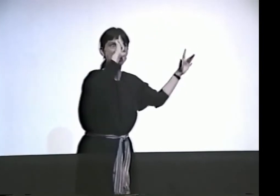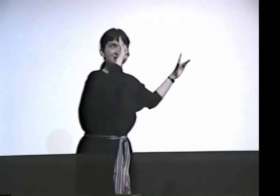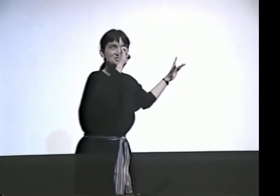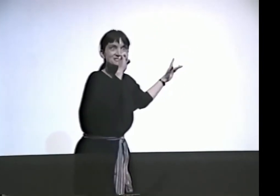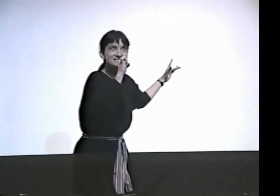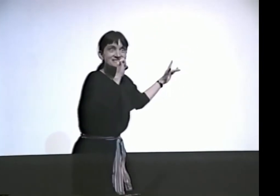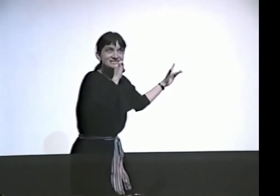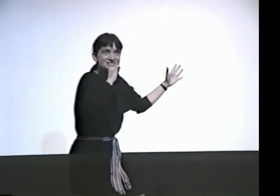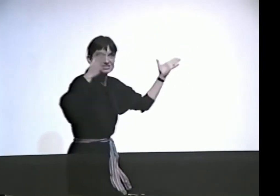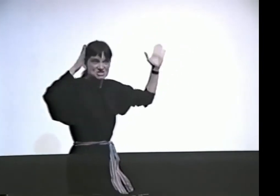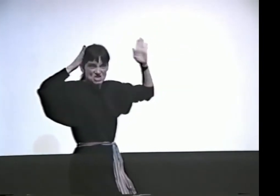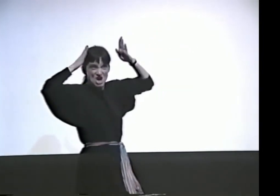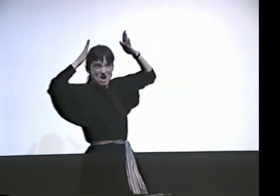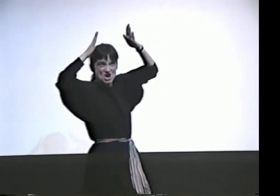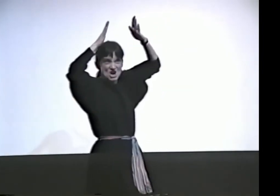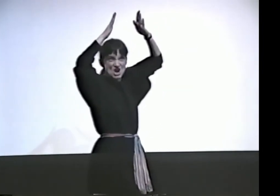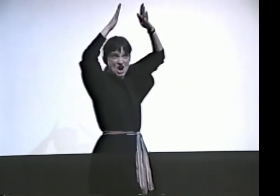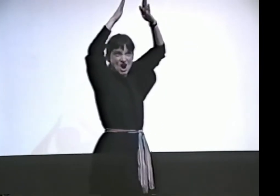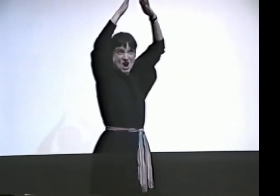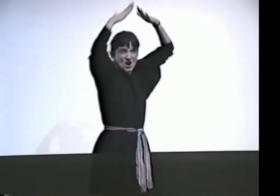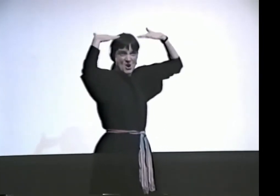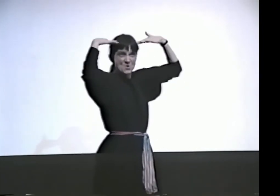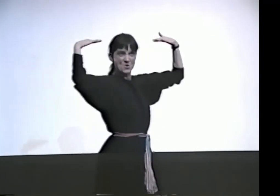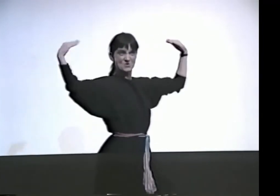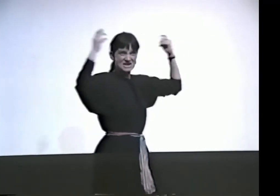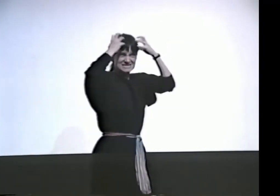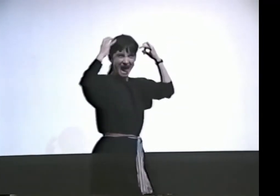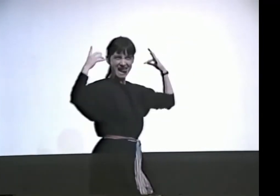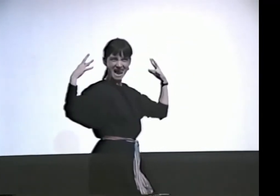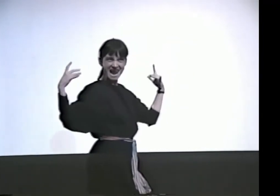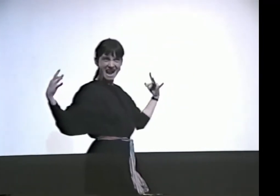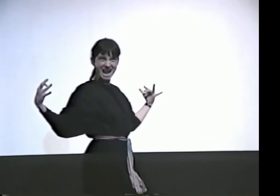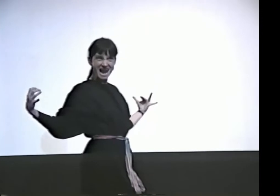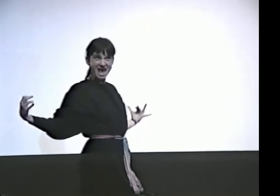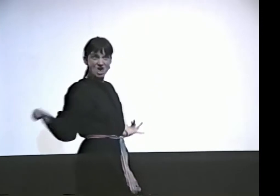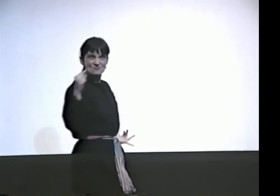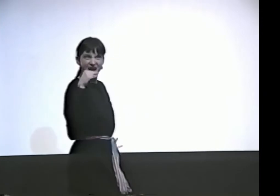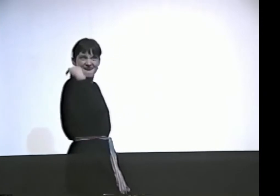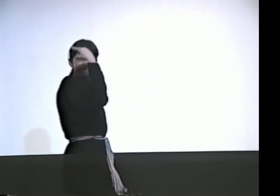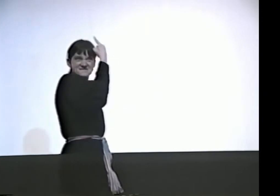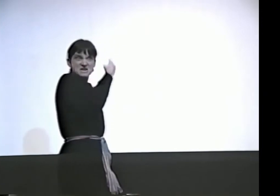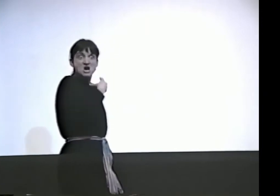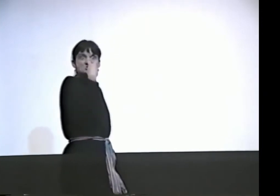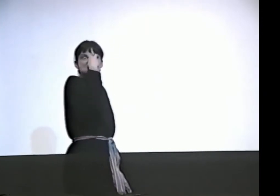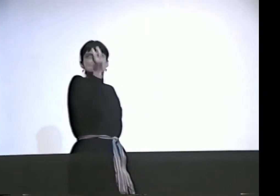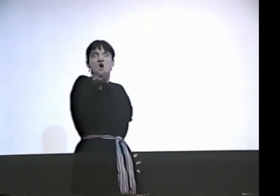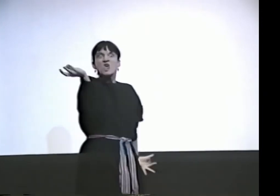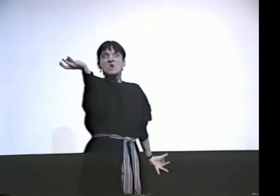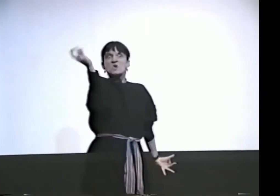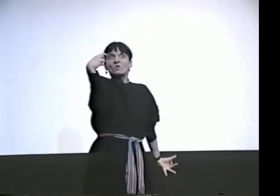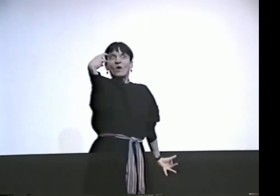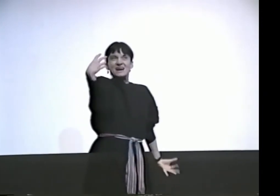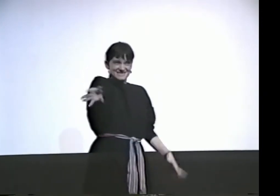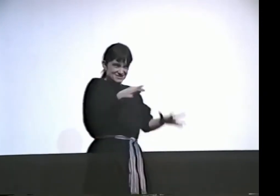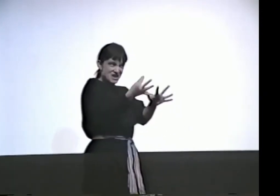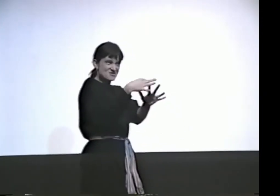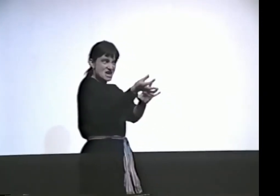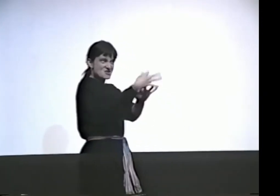IT WAS THE WITCH WITH HER POINTED CAP AND FRIZZY HAIR, GREEN FACE AND WARTED NOSE